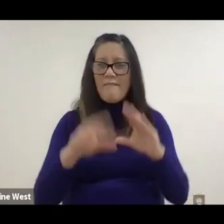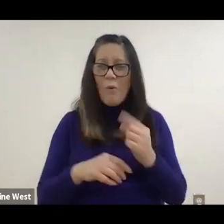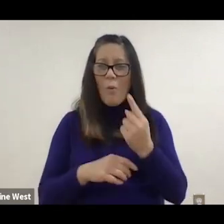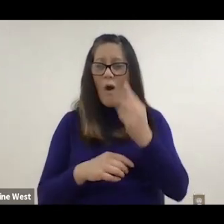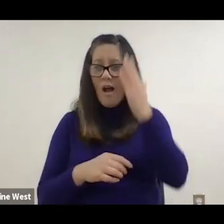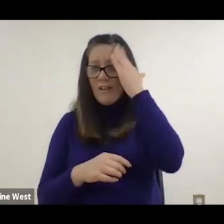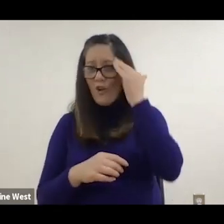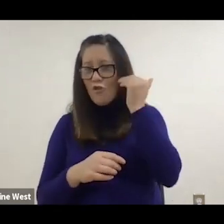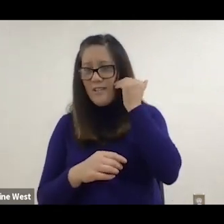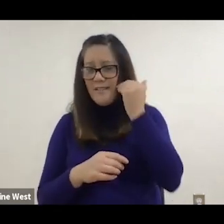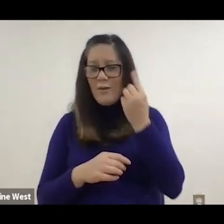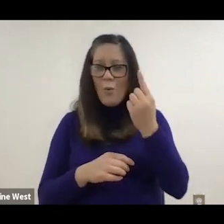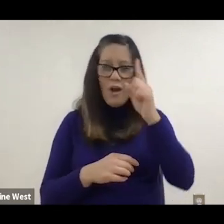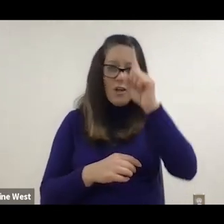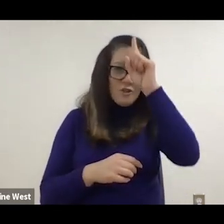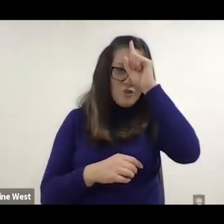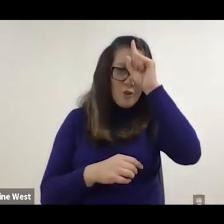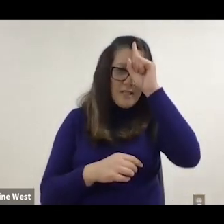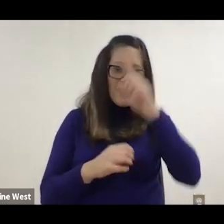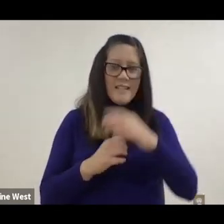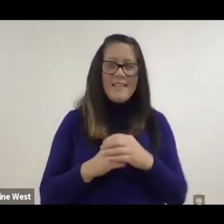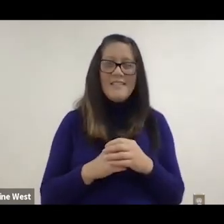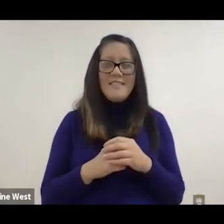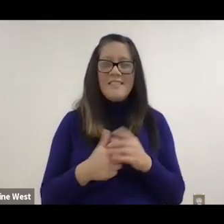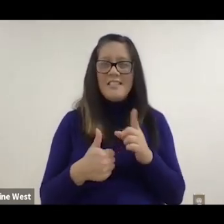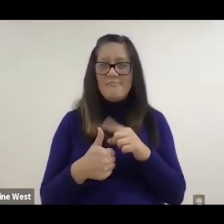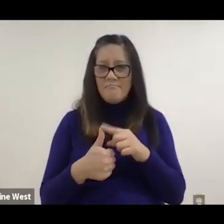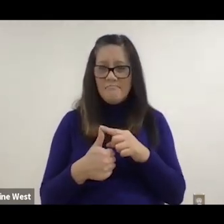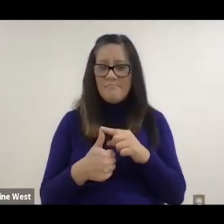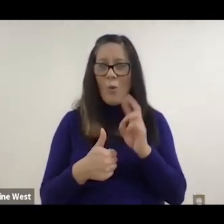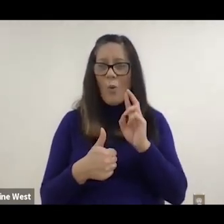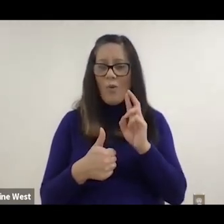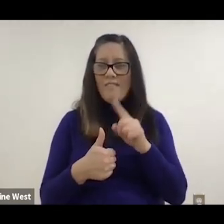One in Korea, one in Germany and hopefully Silva